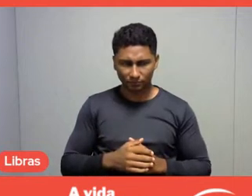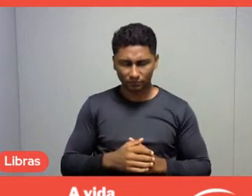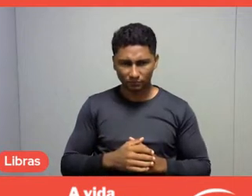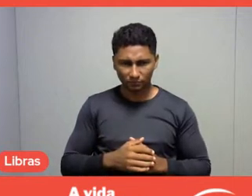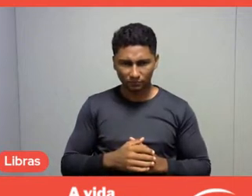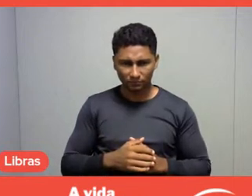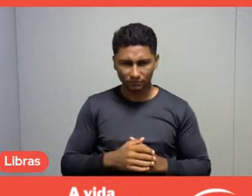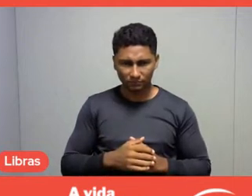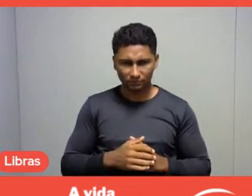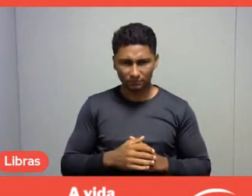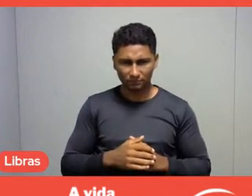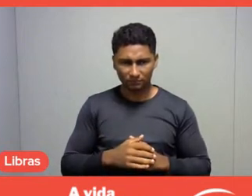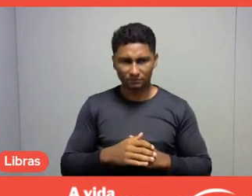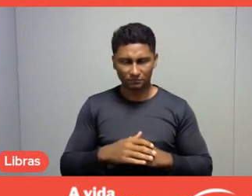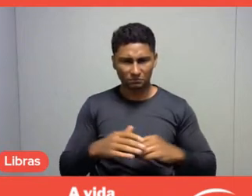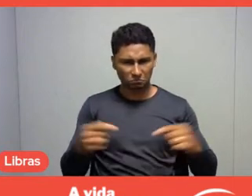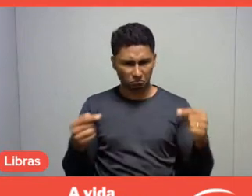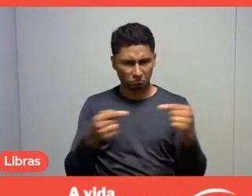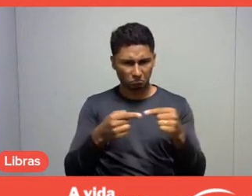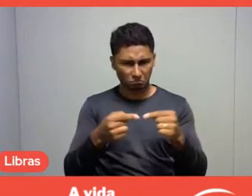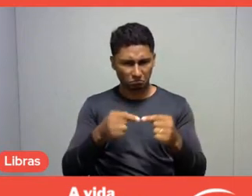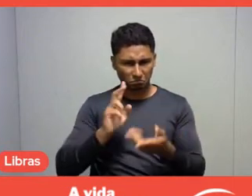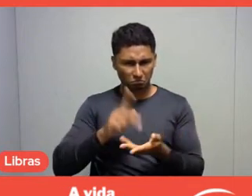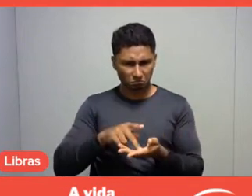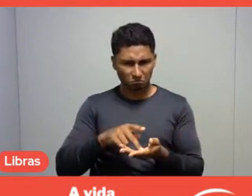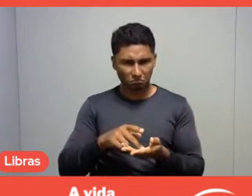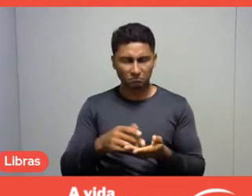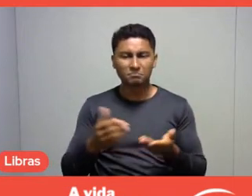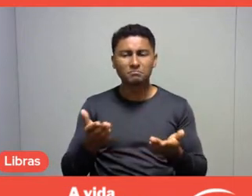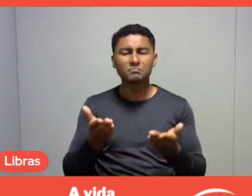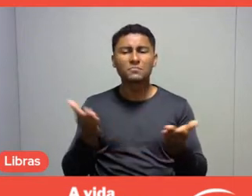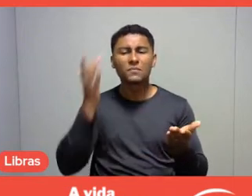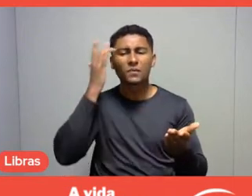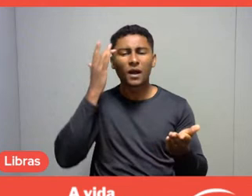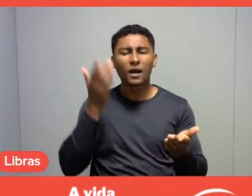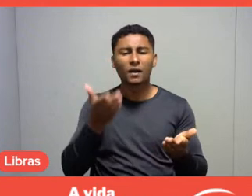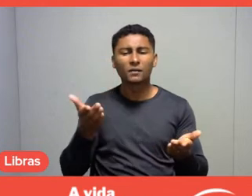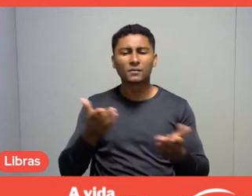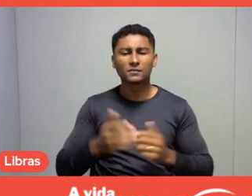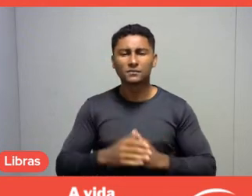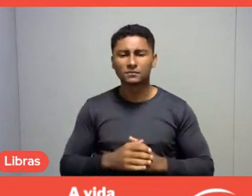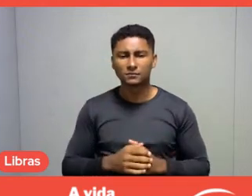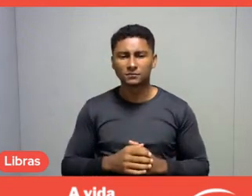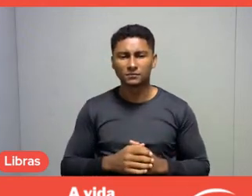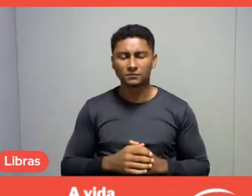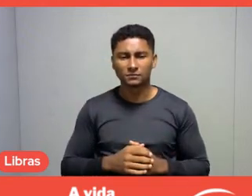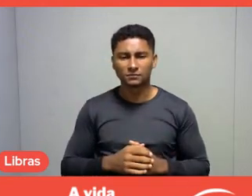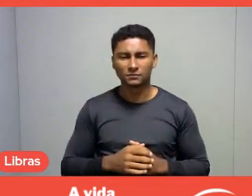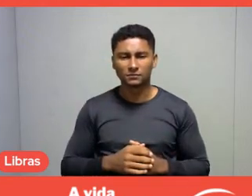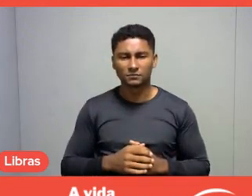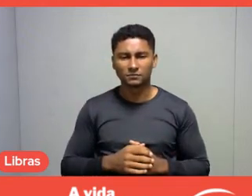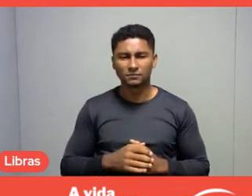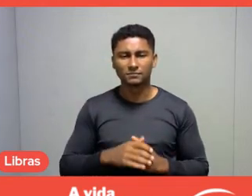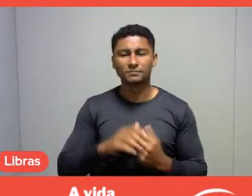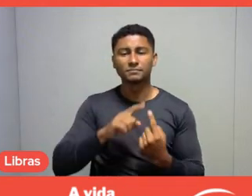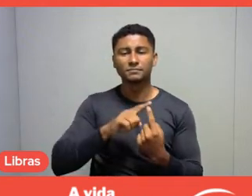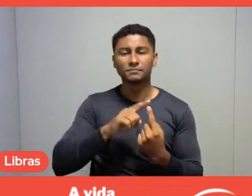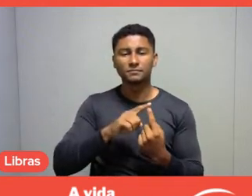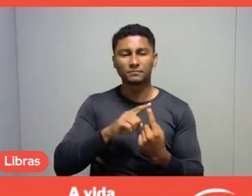can, in fact, come true? And so, what do you think, Professor Uvinha,